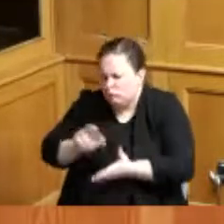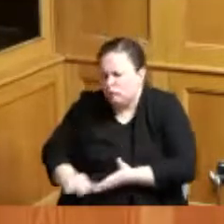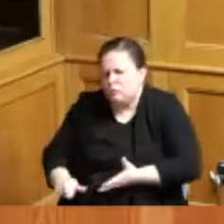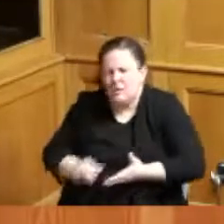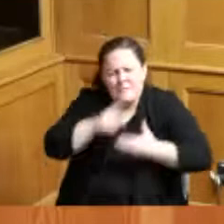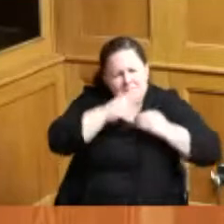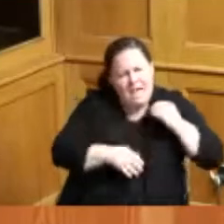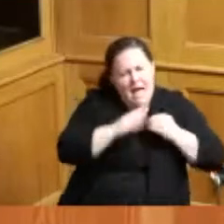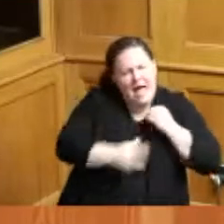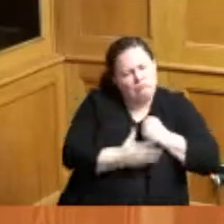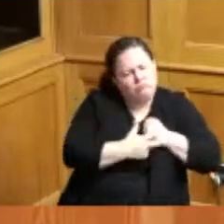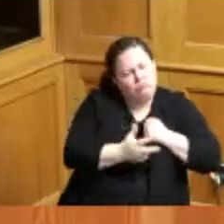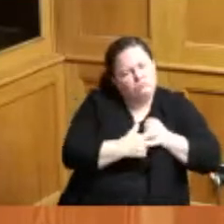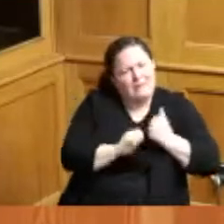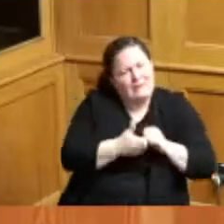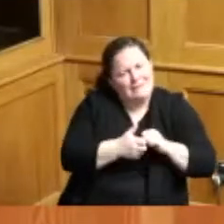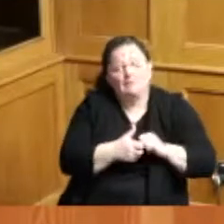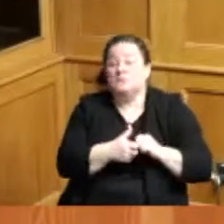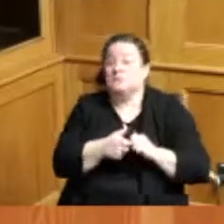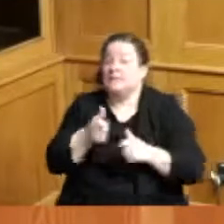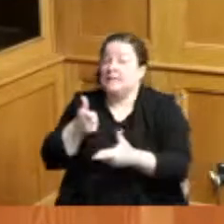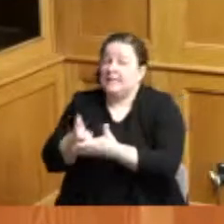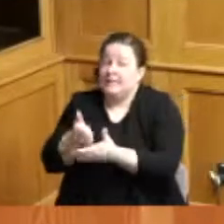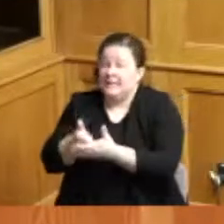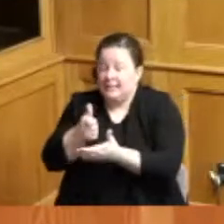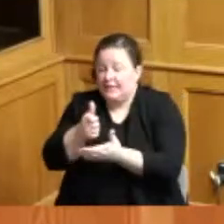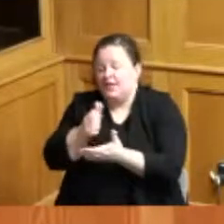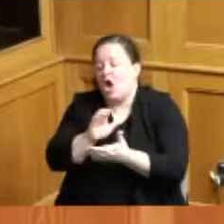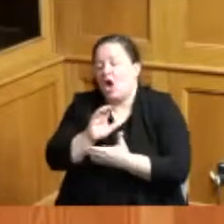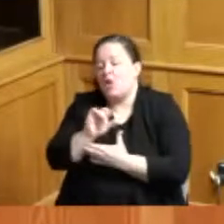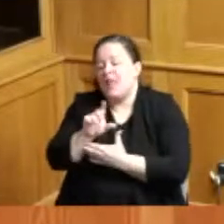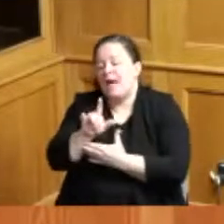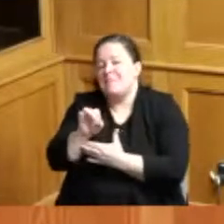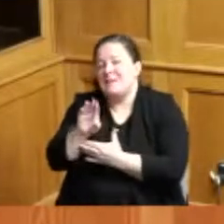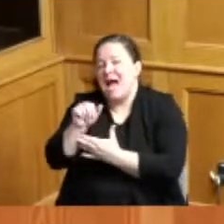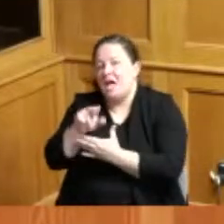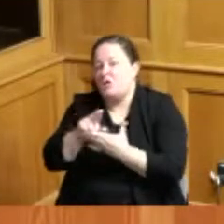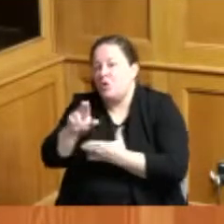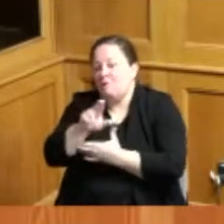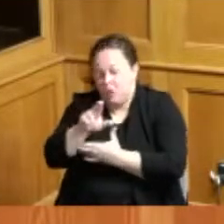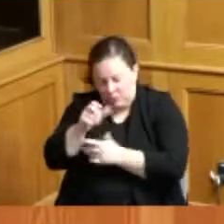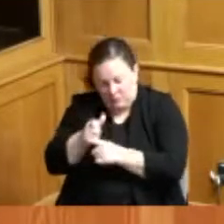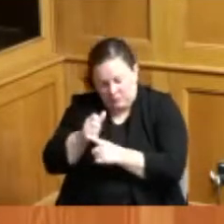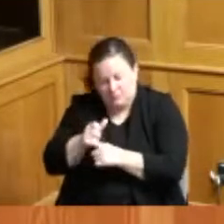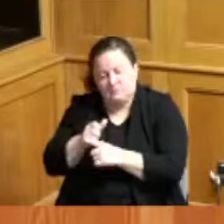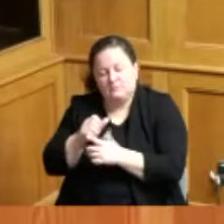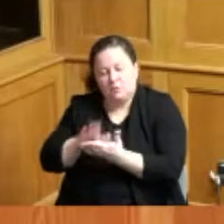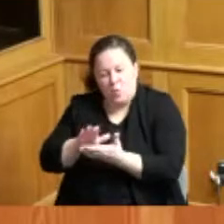when he was studying at Columbia University Drew discovered a method of separating red blood cells